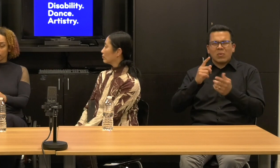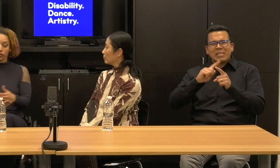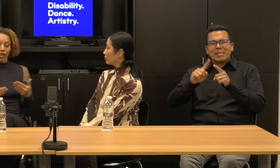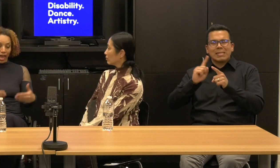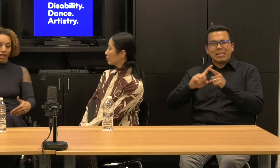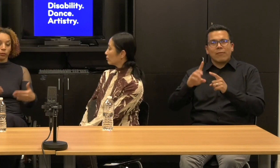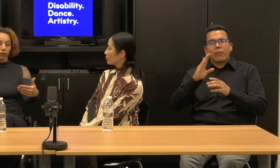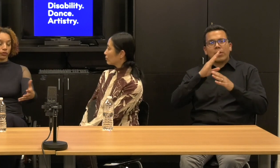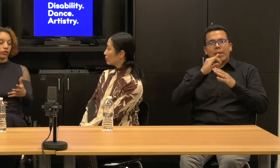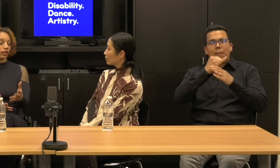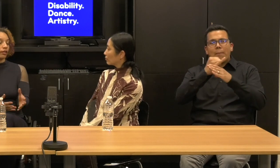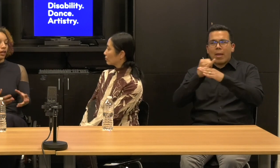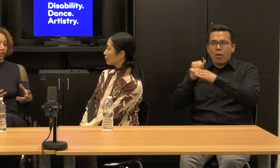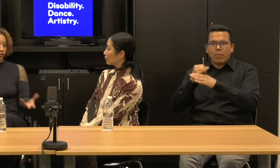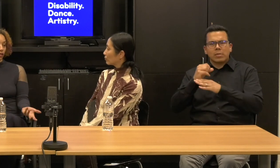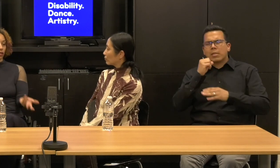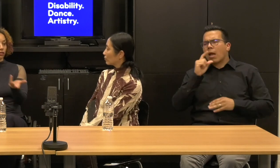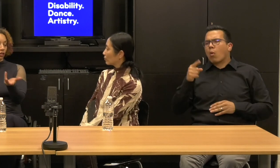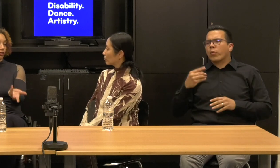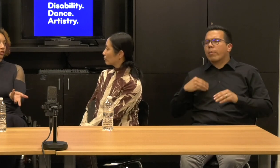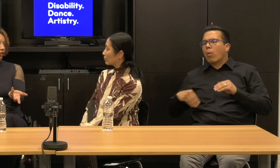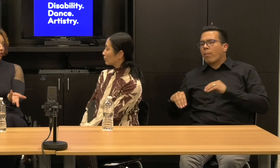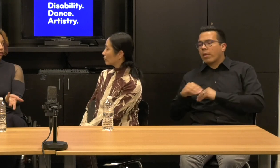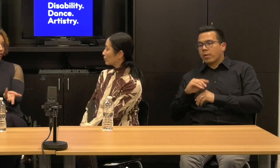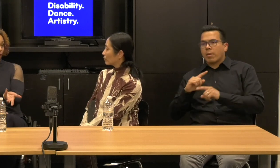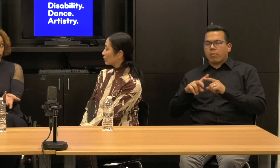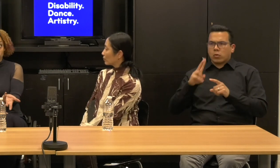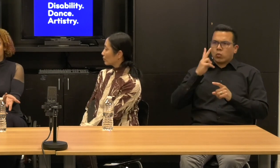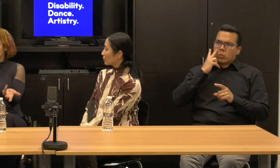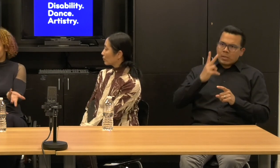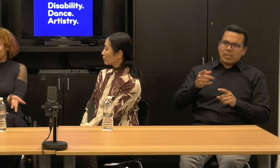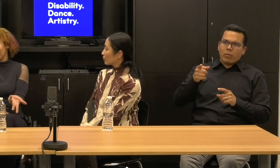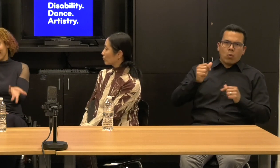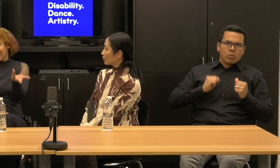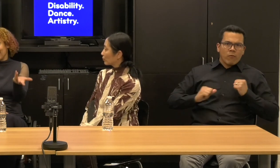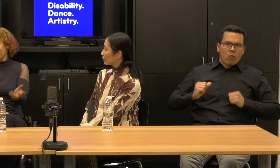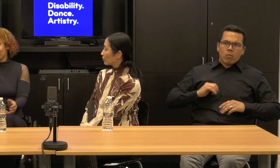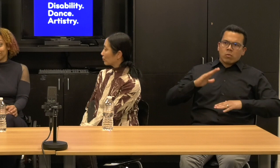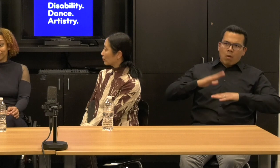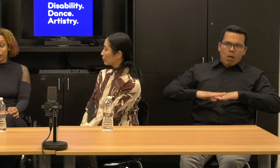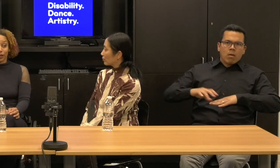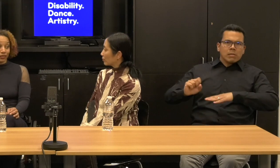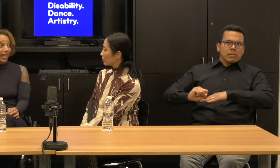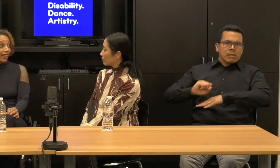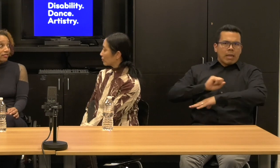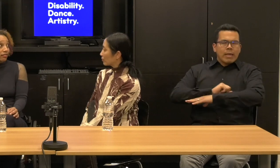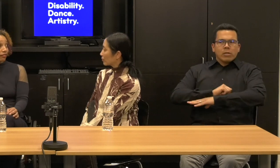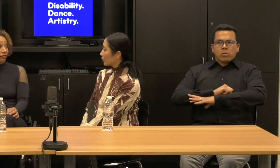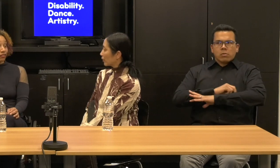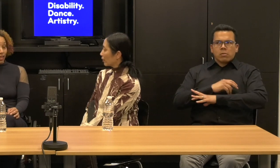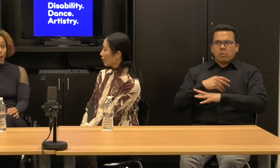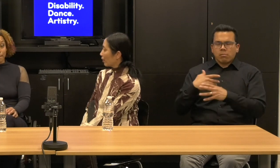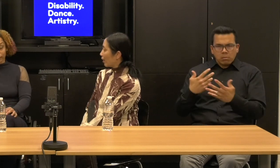And we also need to see those artists on the stage. And so I am. Yes. Janet: Yeah, yeah.